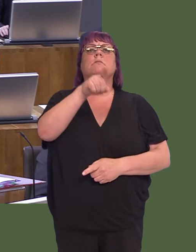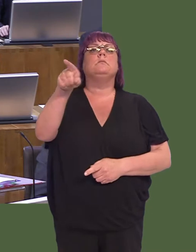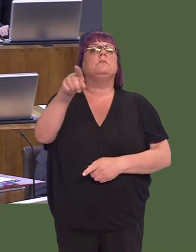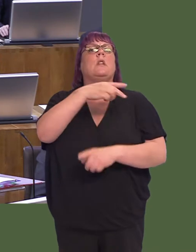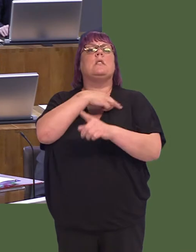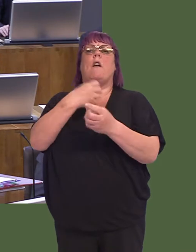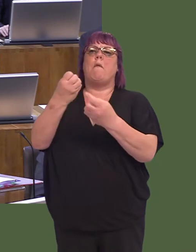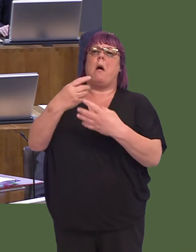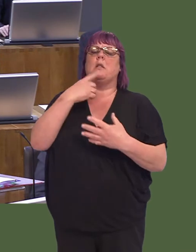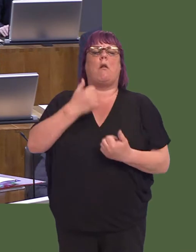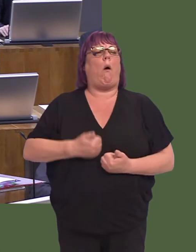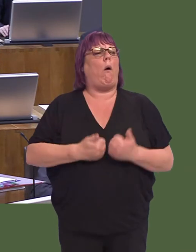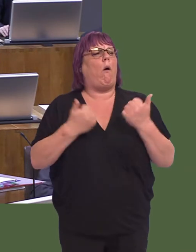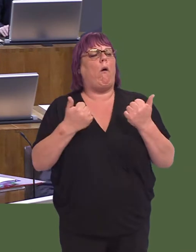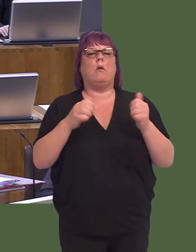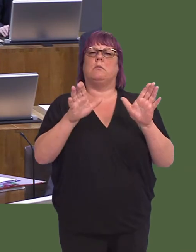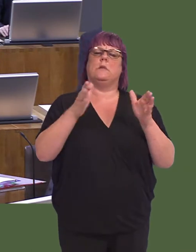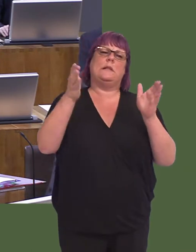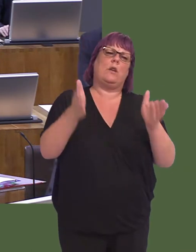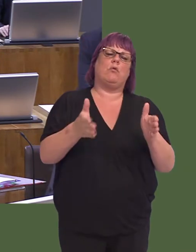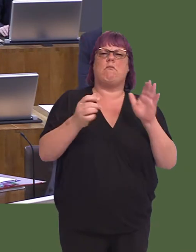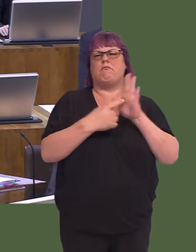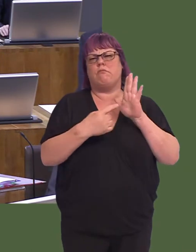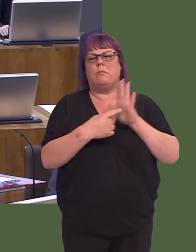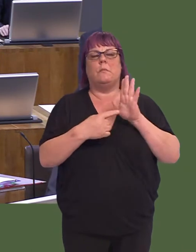And the feedback from staff has been, 'Those sessions were invaluable', and the trust is